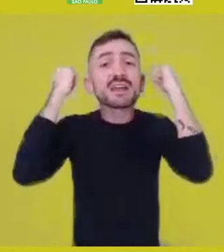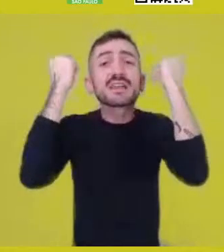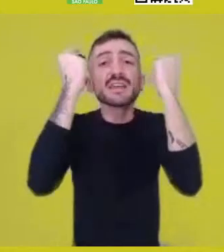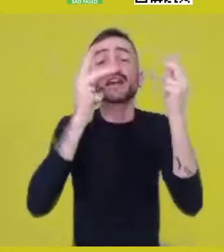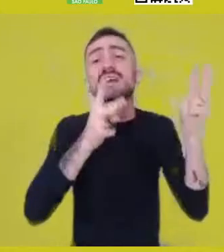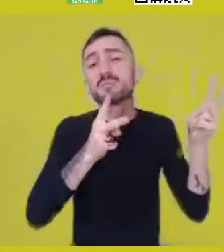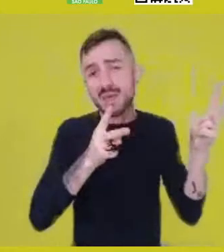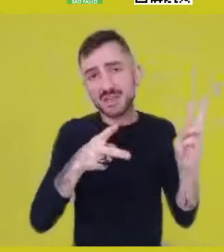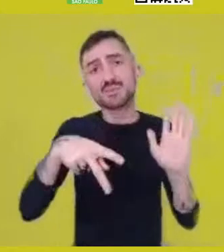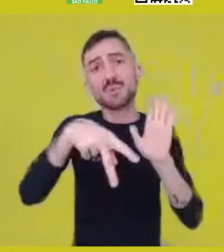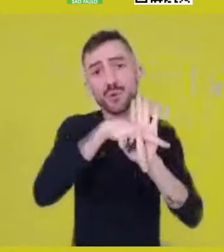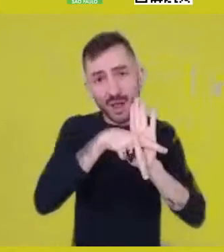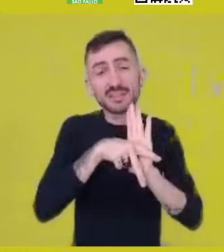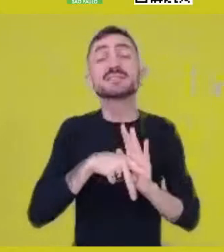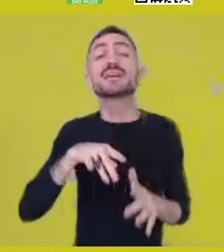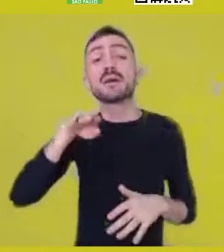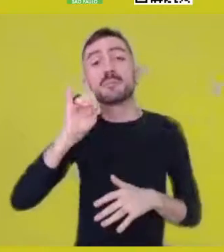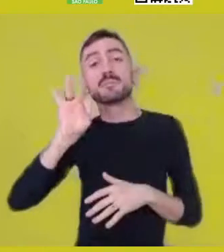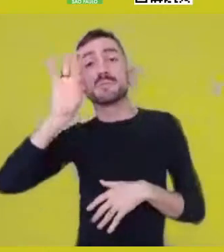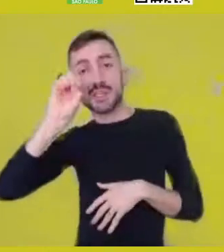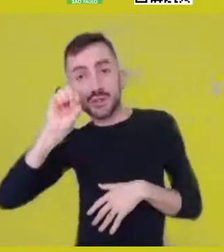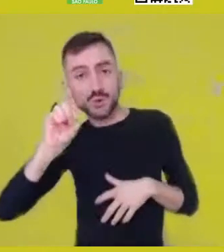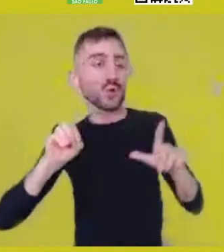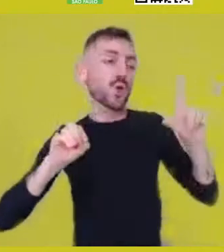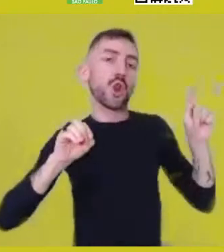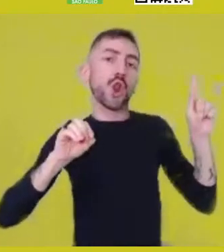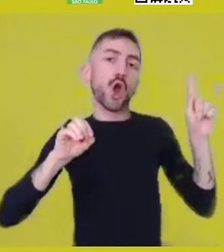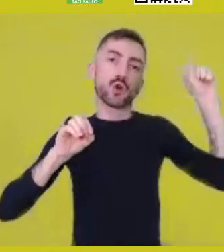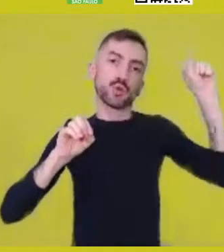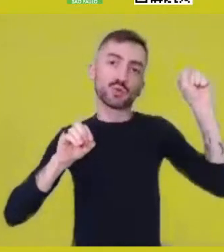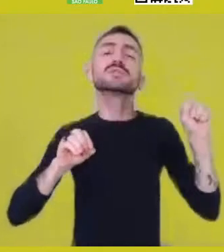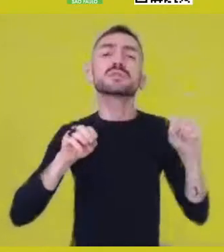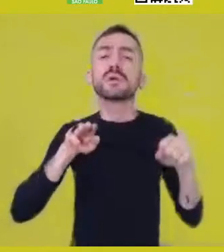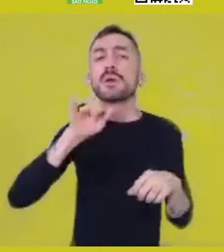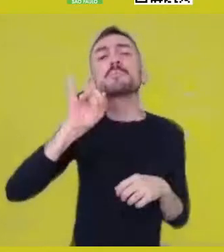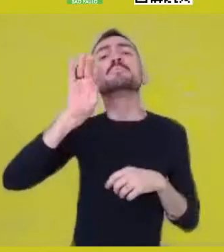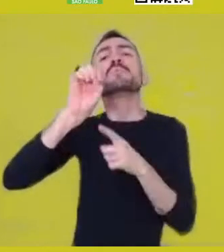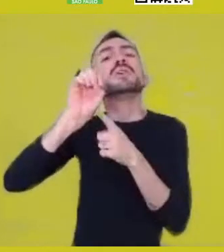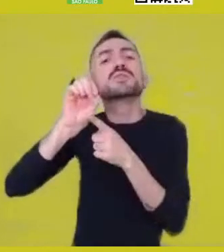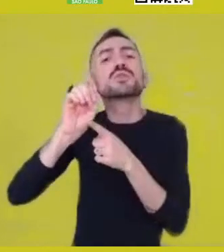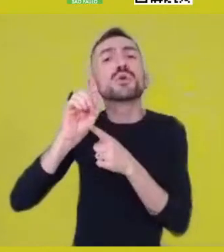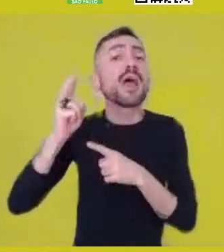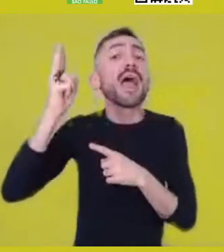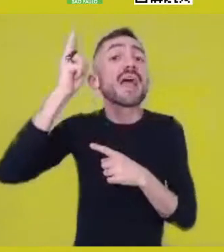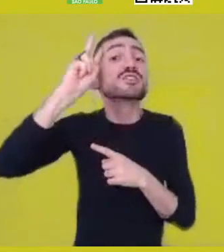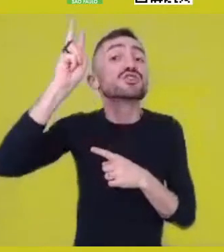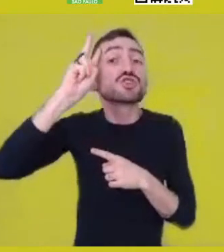Myth has elements which compose our humanity,